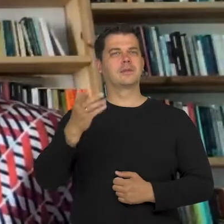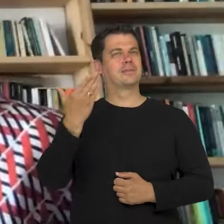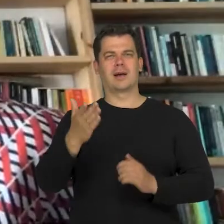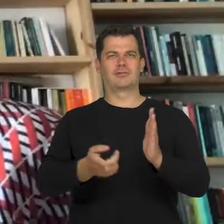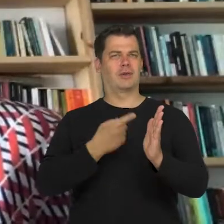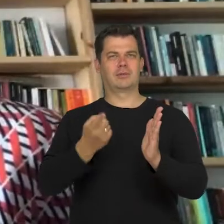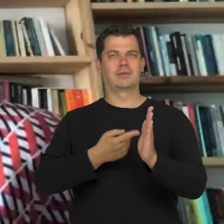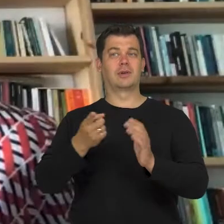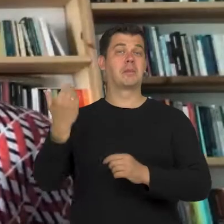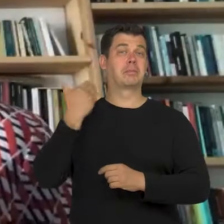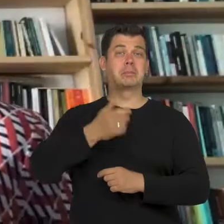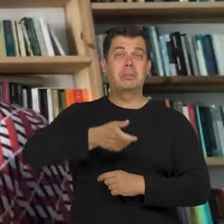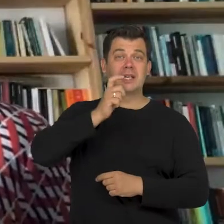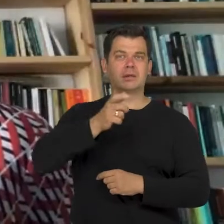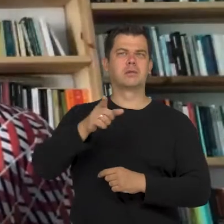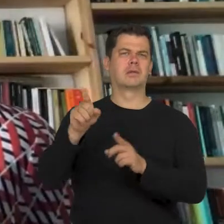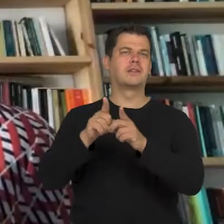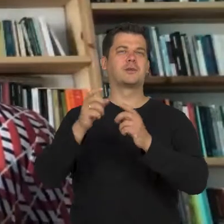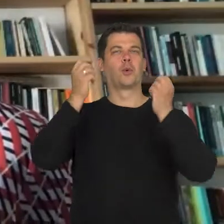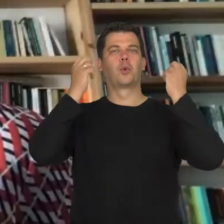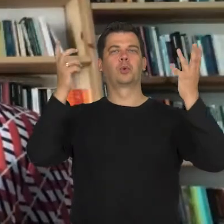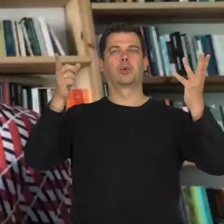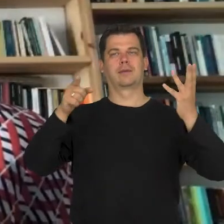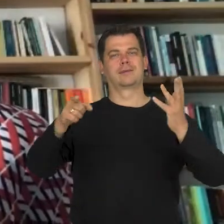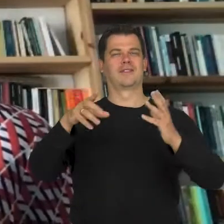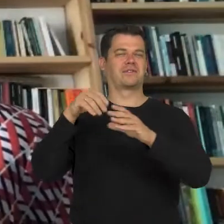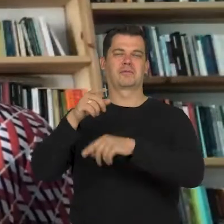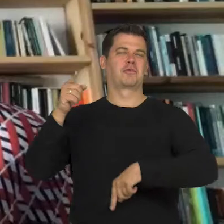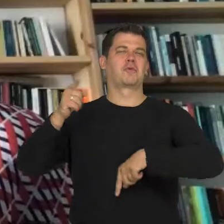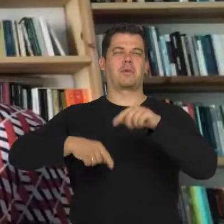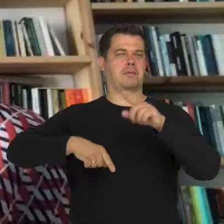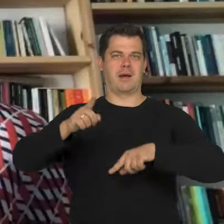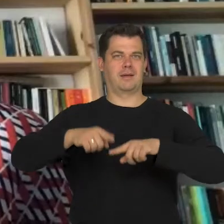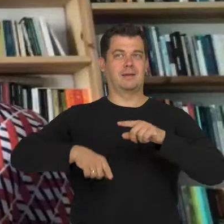Drinking is also culturally conditioned and it is tolerated in different circumstances.